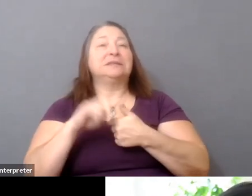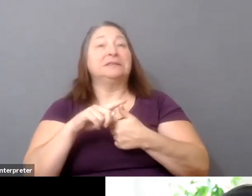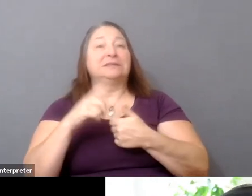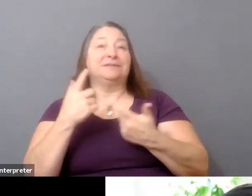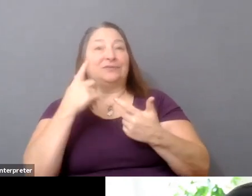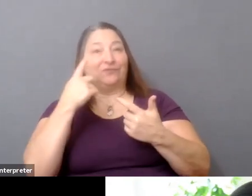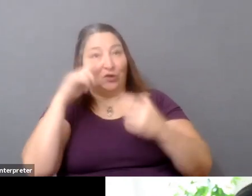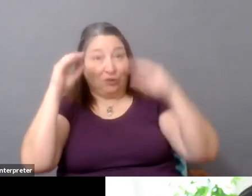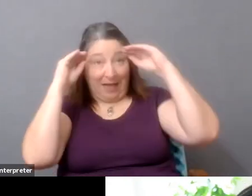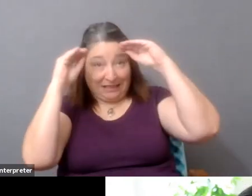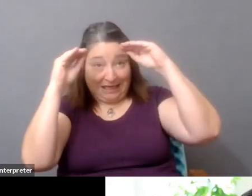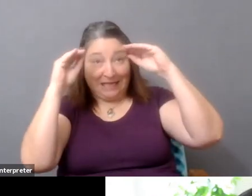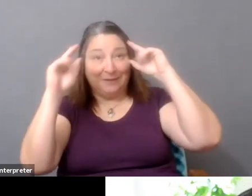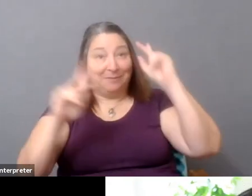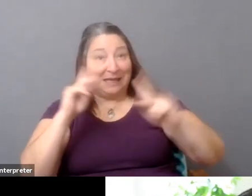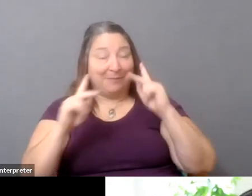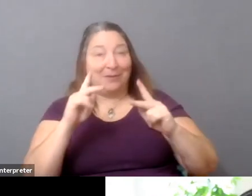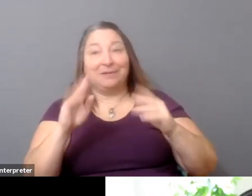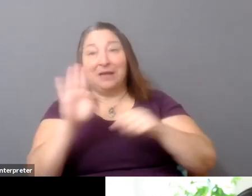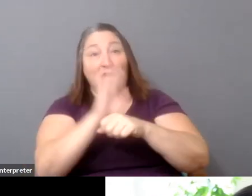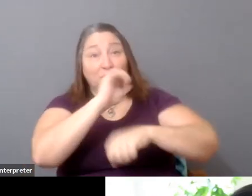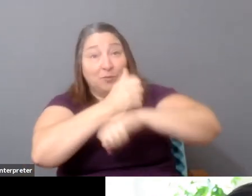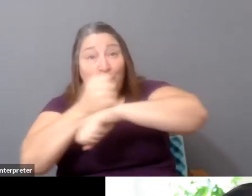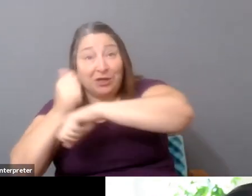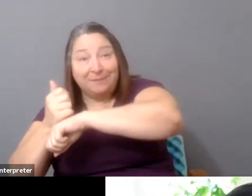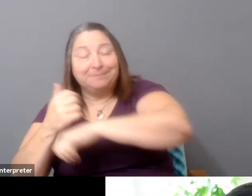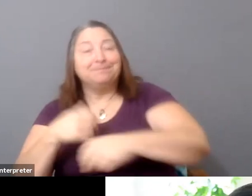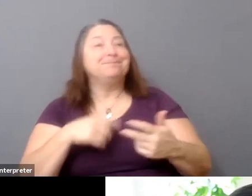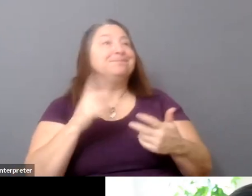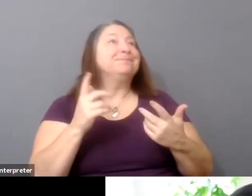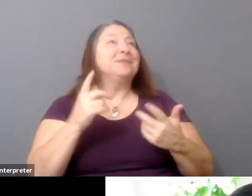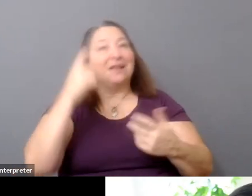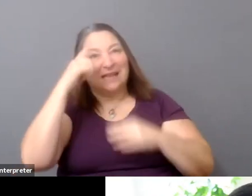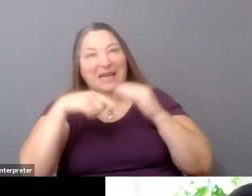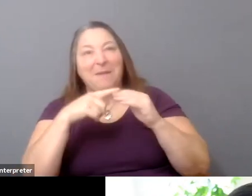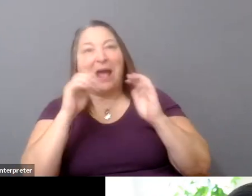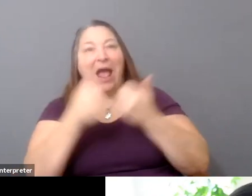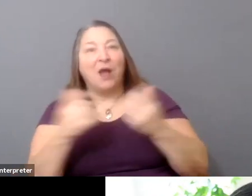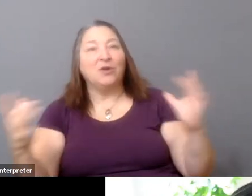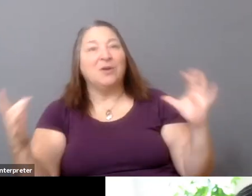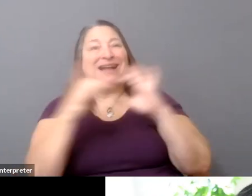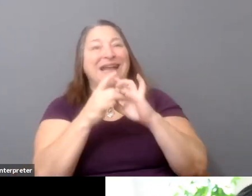on entrepreneurship or as well as thinking about how you connect people into peer support networks